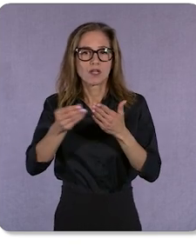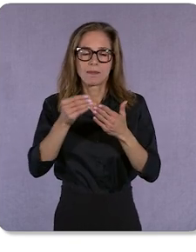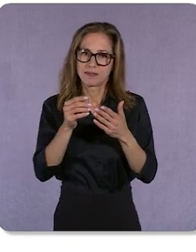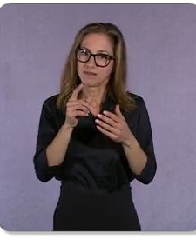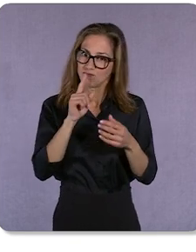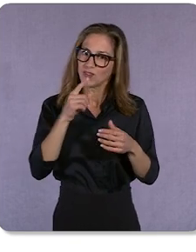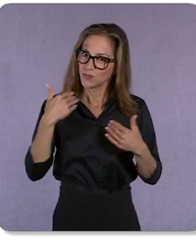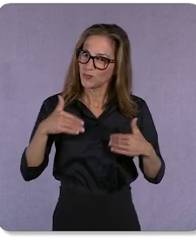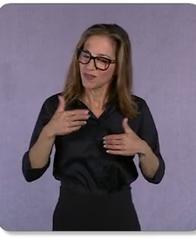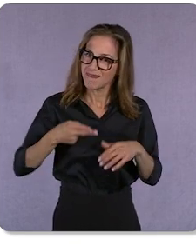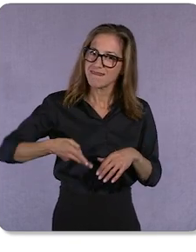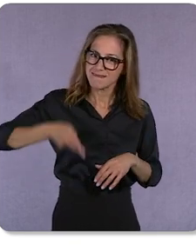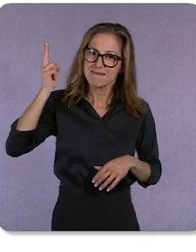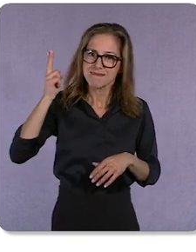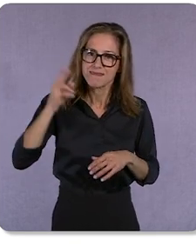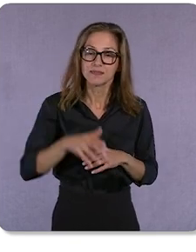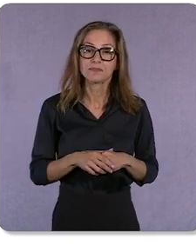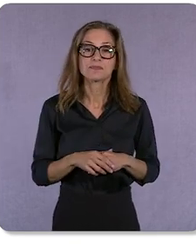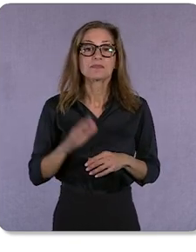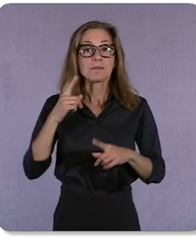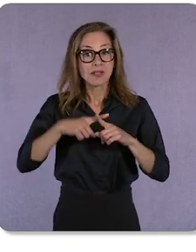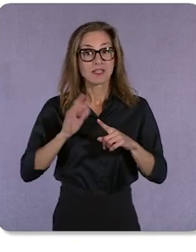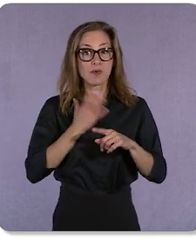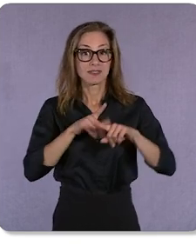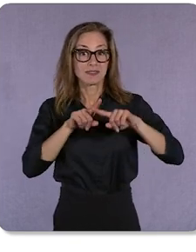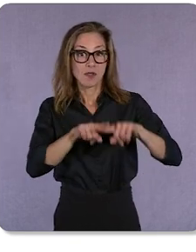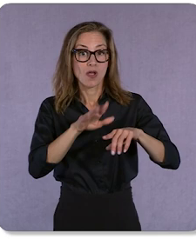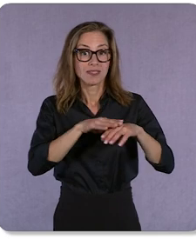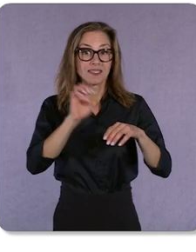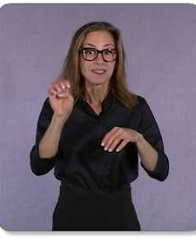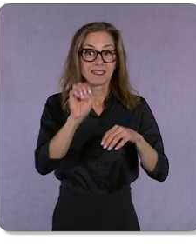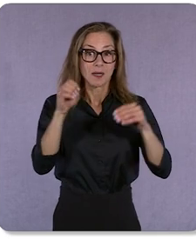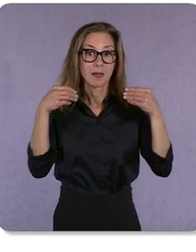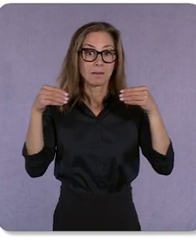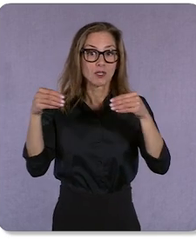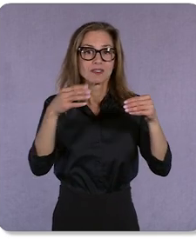Plus our dependence on e-commerce and novel omnichannel experiences